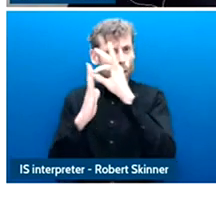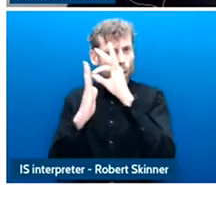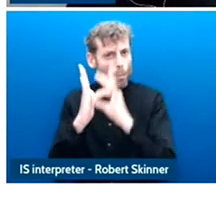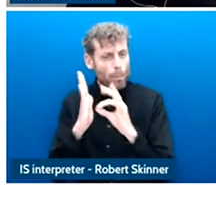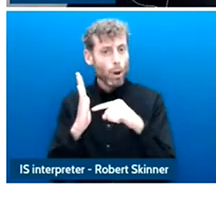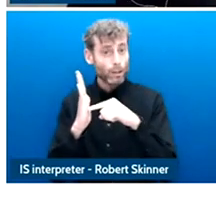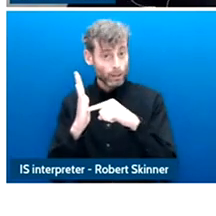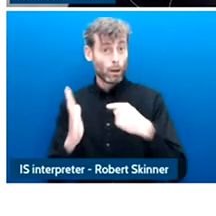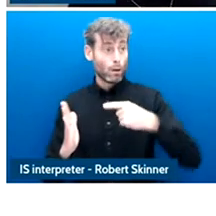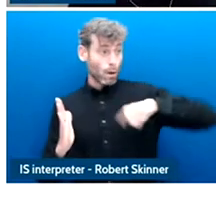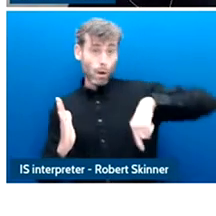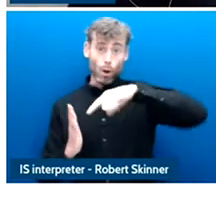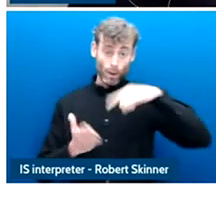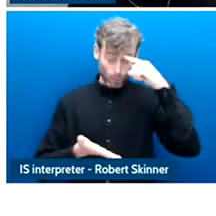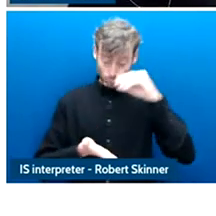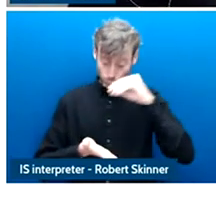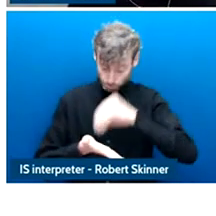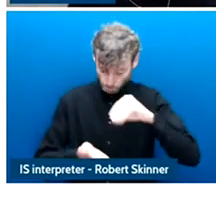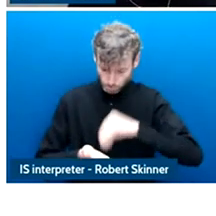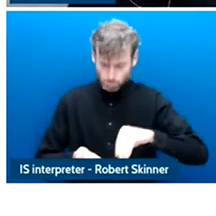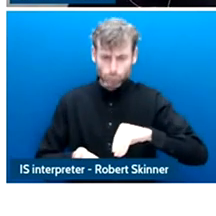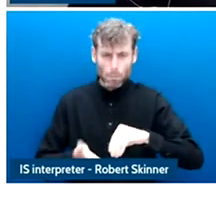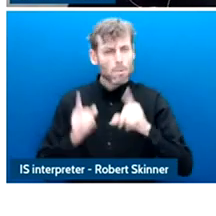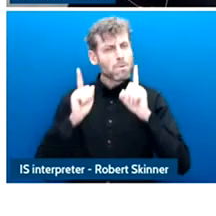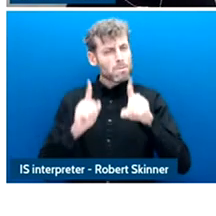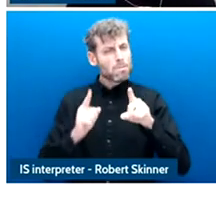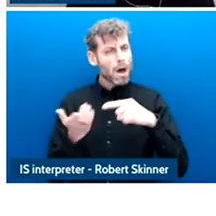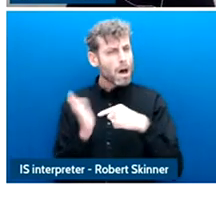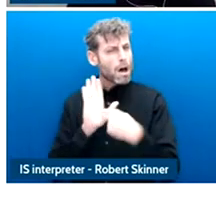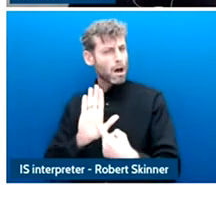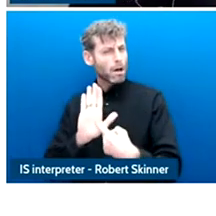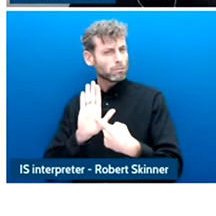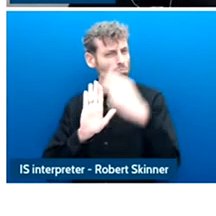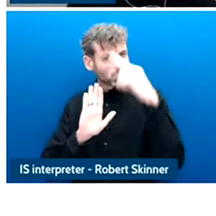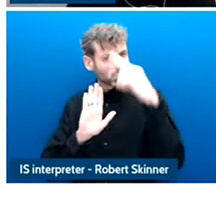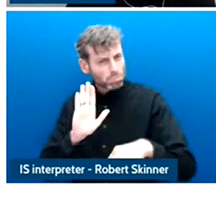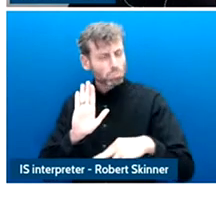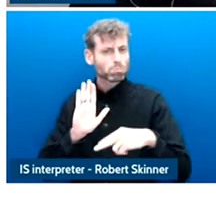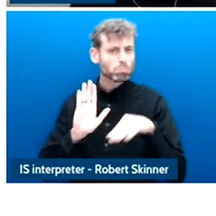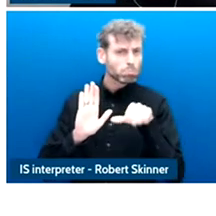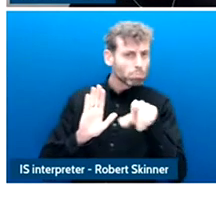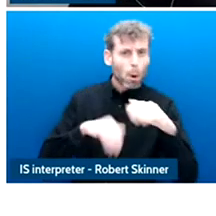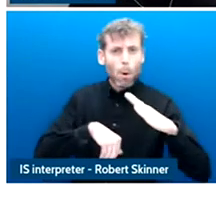And four things stand out and I'll run briefly through it as I'm running out of